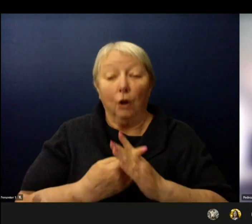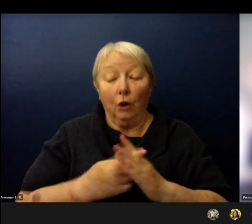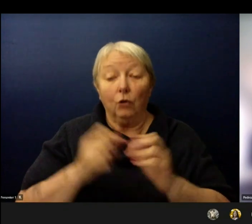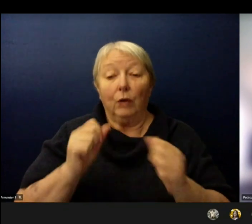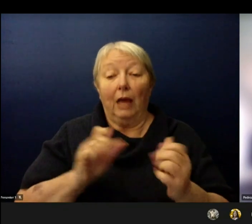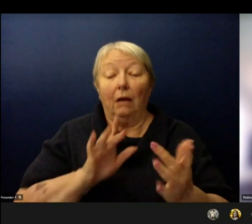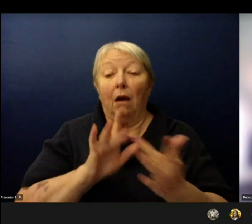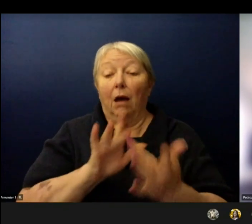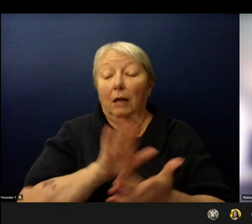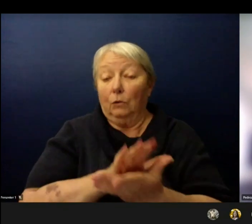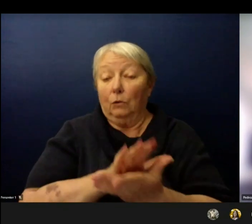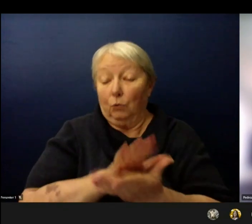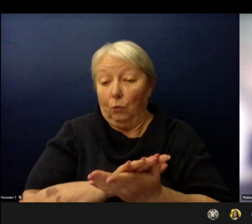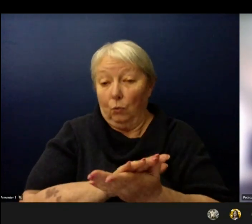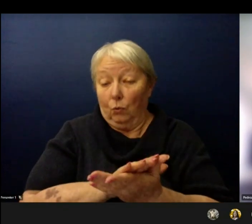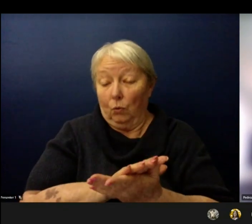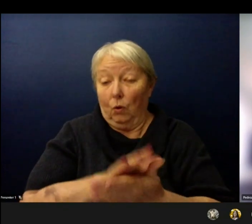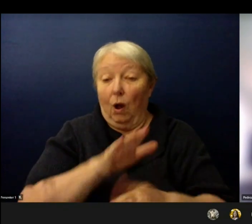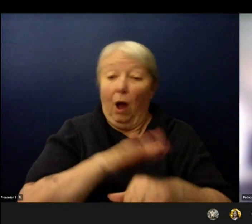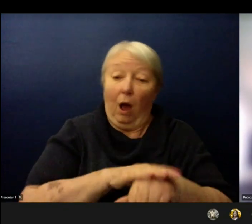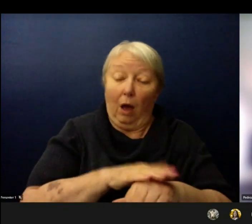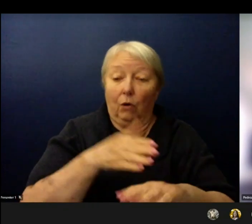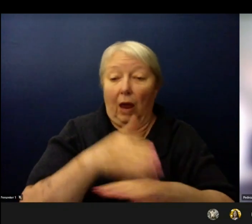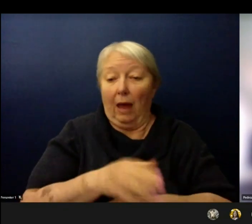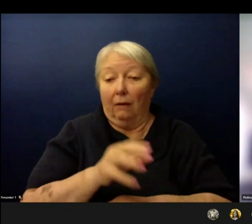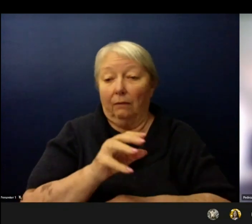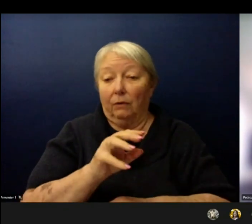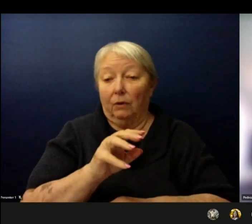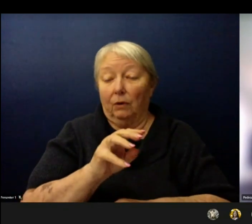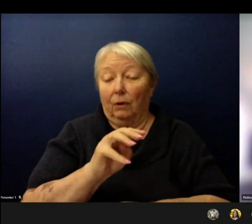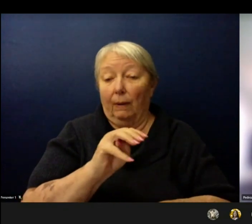On or after Monday April 19th they need to go through